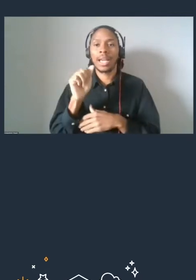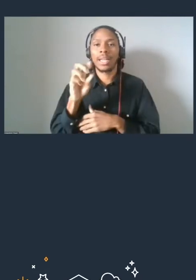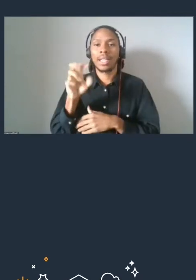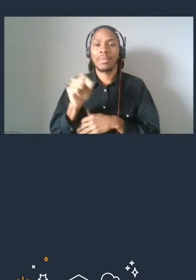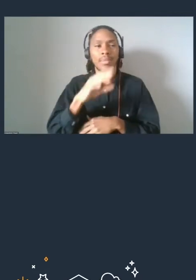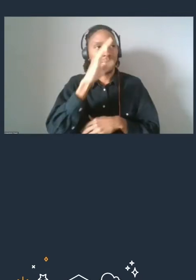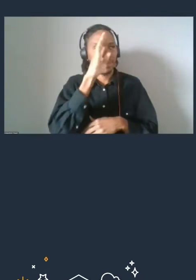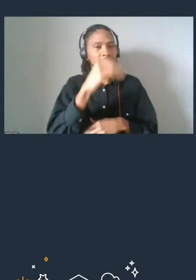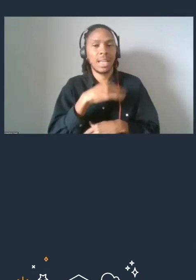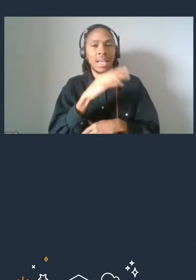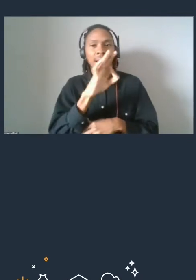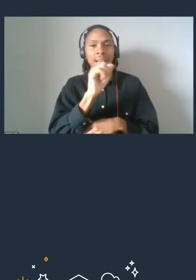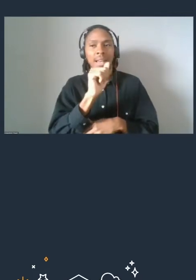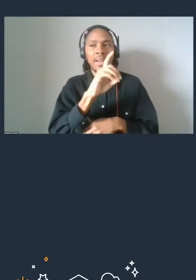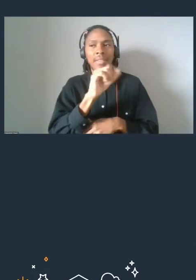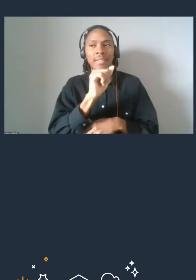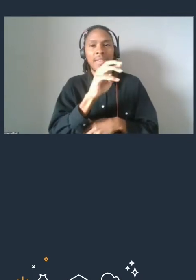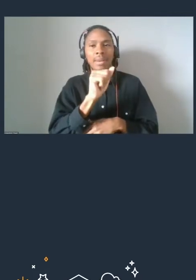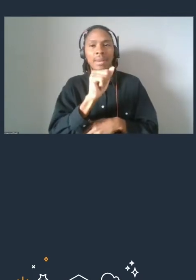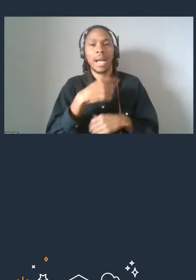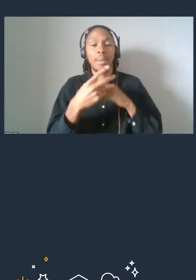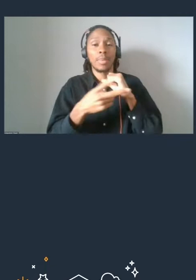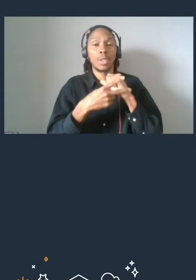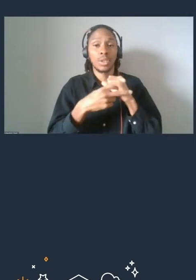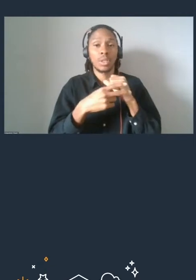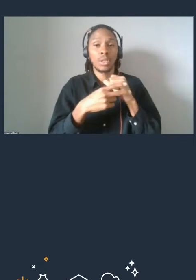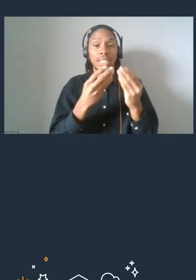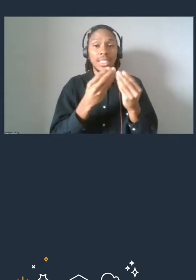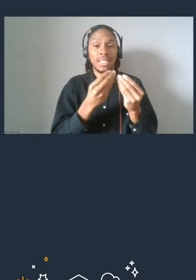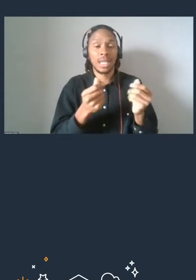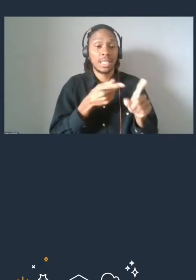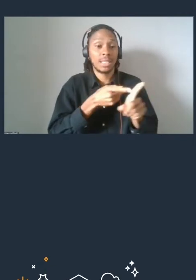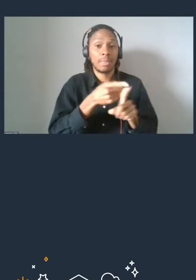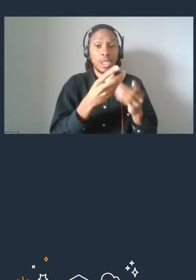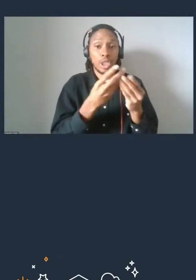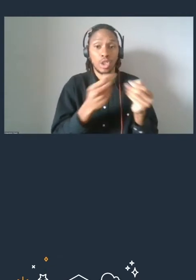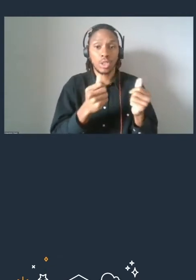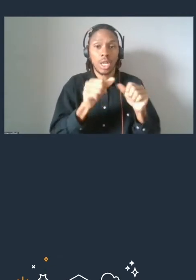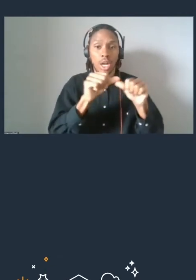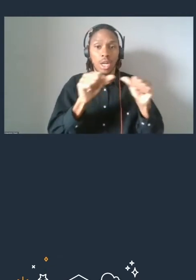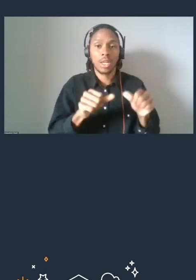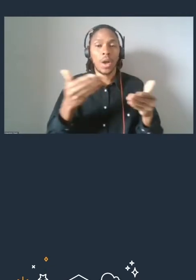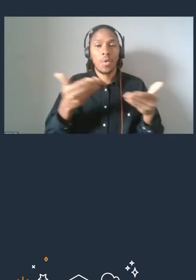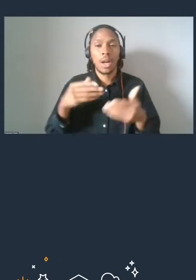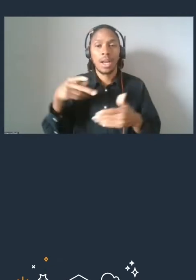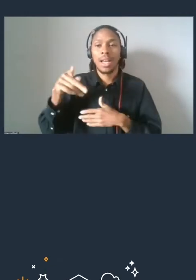I'm a storage specialist solutions architect here at AWS. Welcome to PI Day, very excited to be here with Christie,